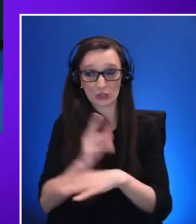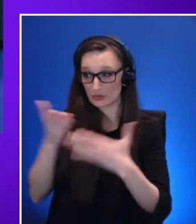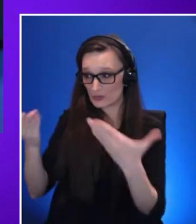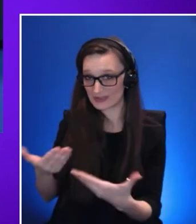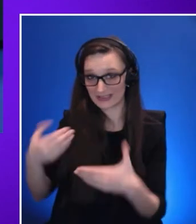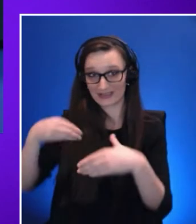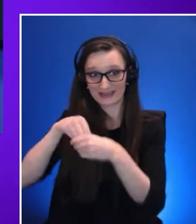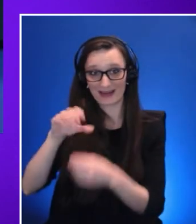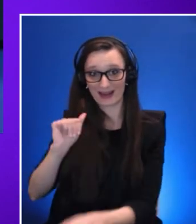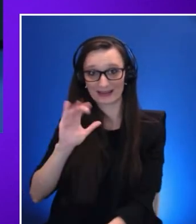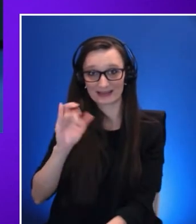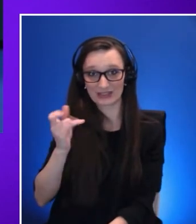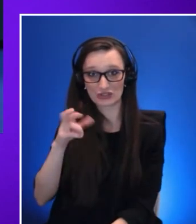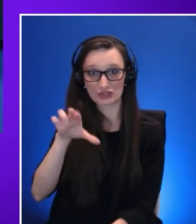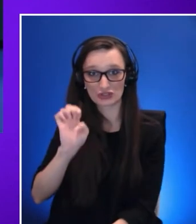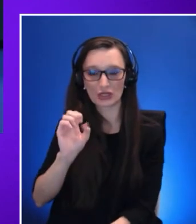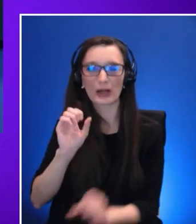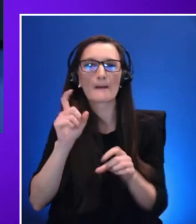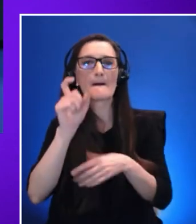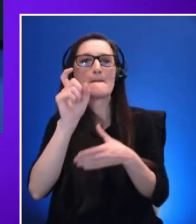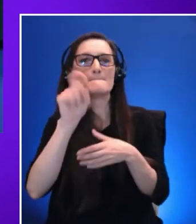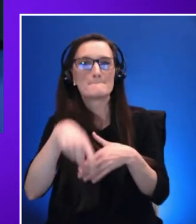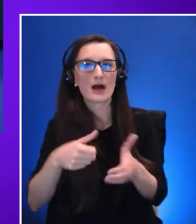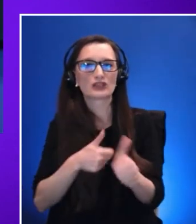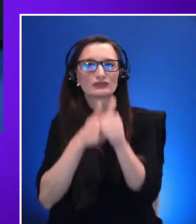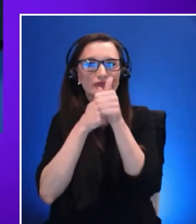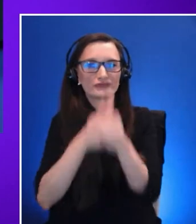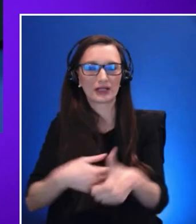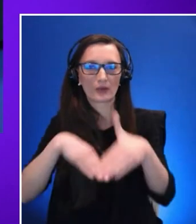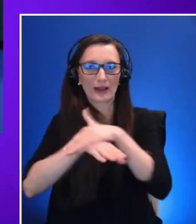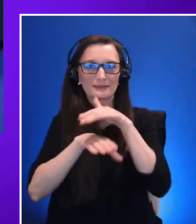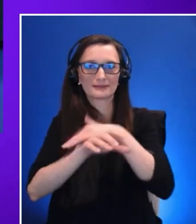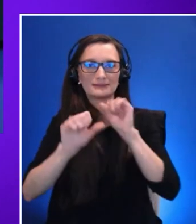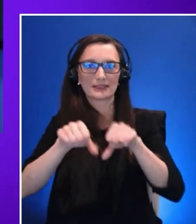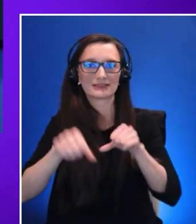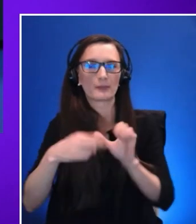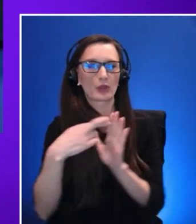the accessibility guidelines. So in other words we are really pushing the entire ecosystem.